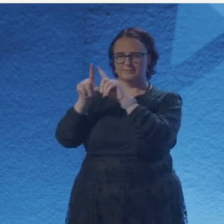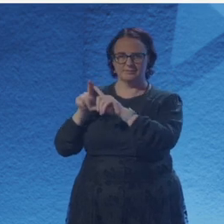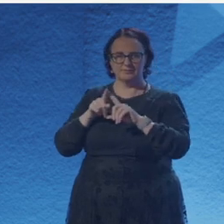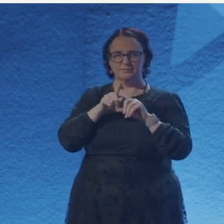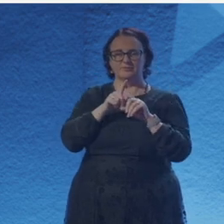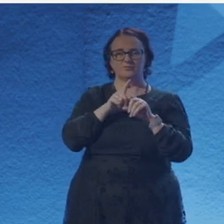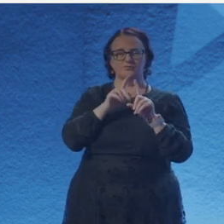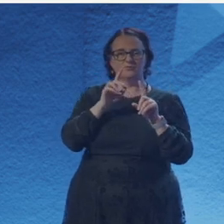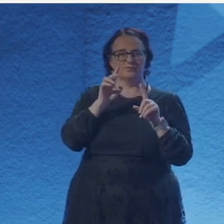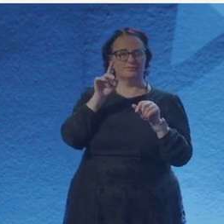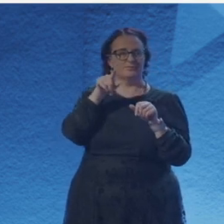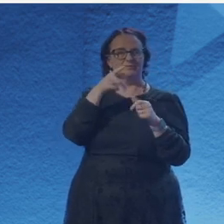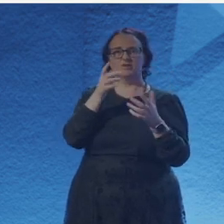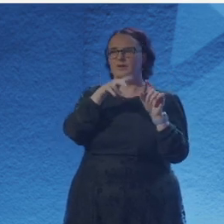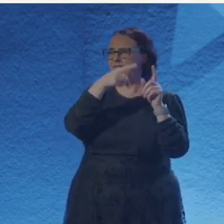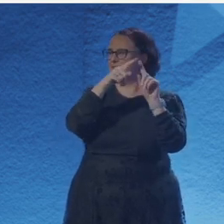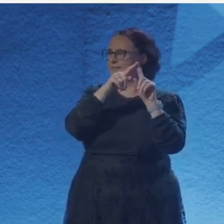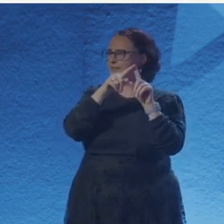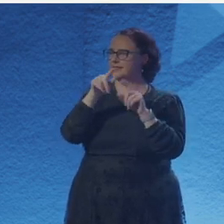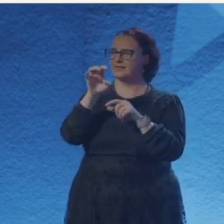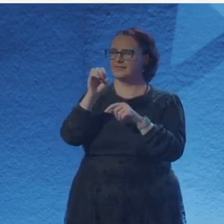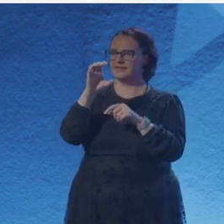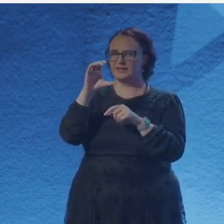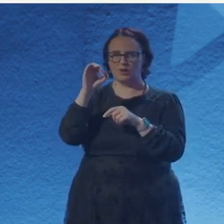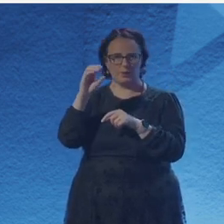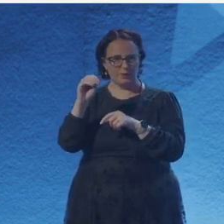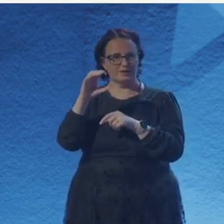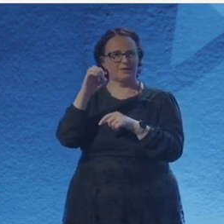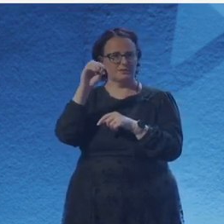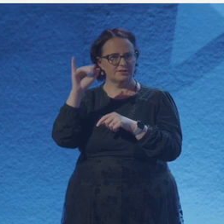And we're just excited that you've reached that point and it's very exciting.